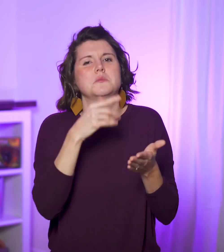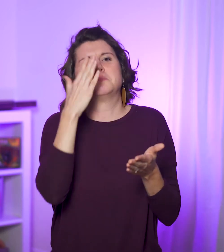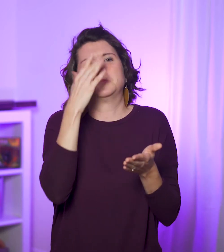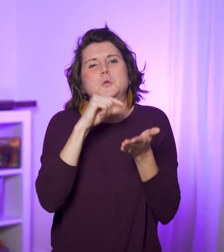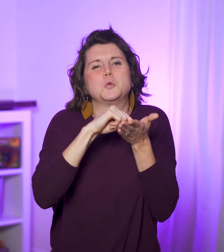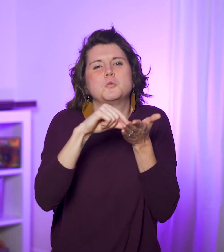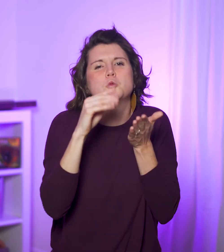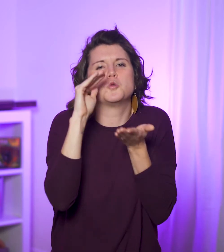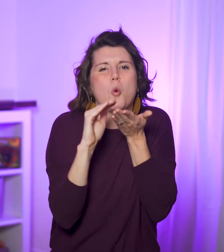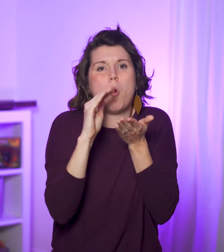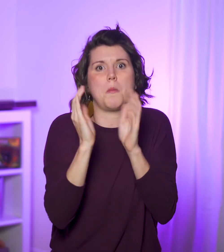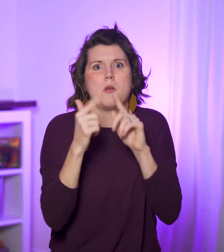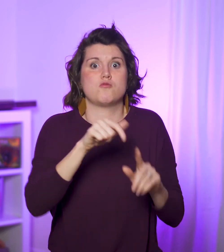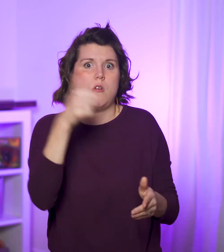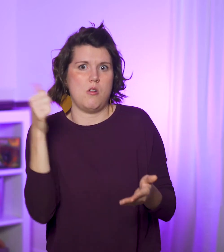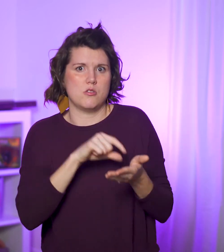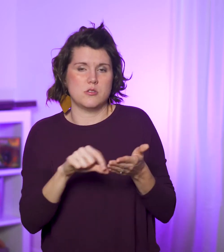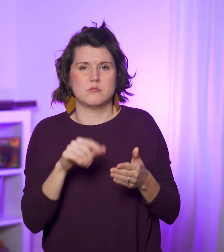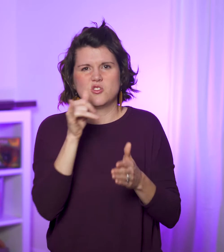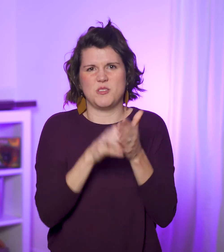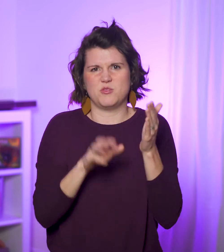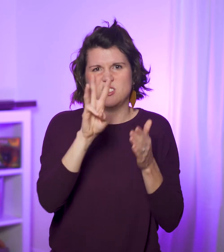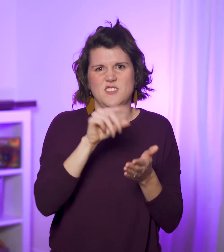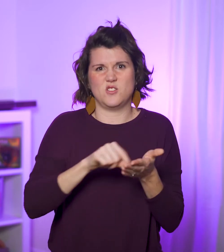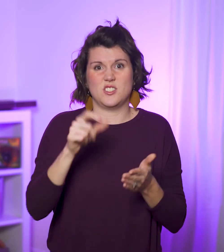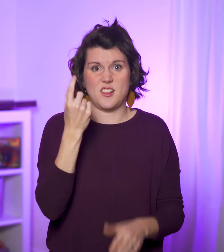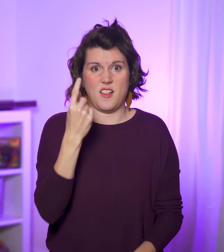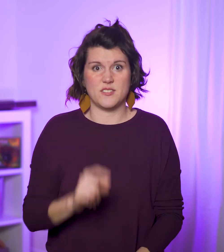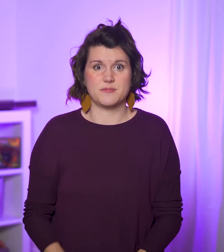is fairly short compared to his others (6:11).